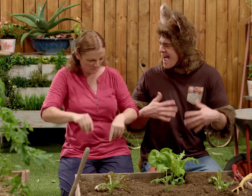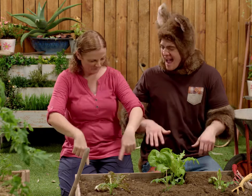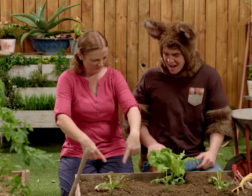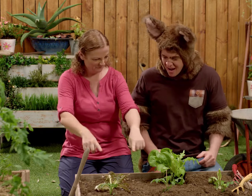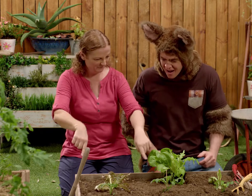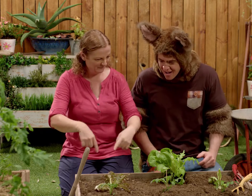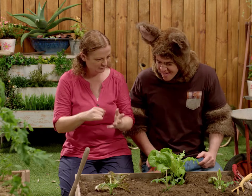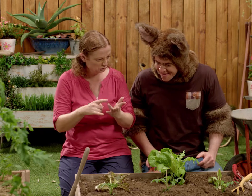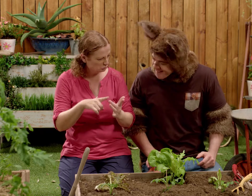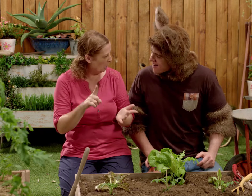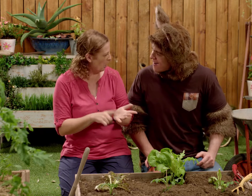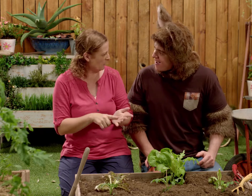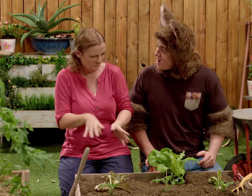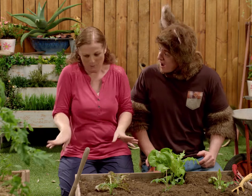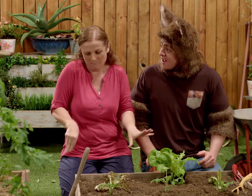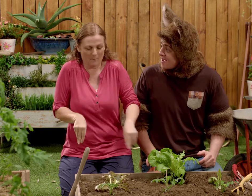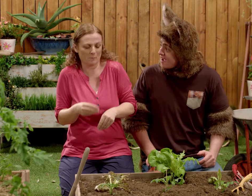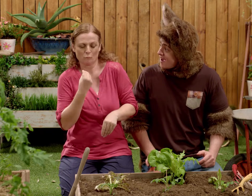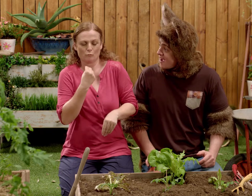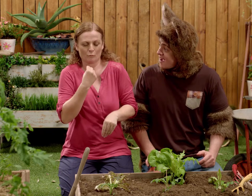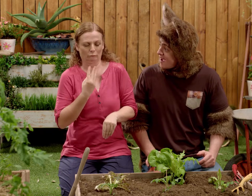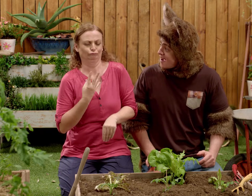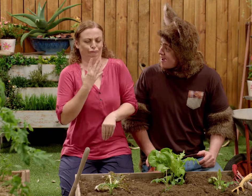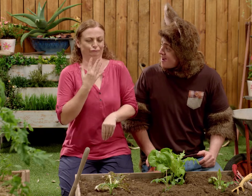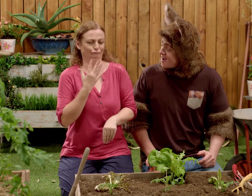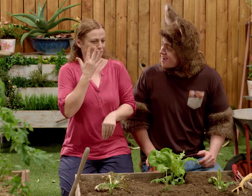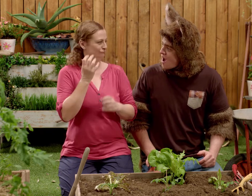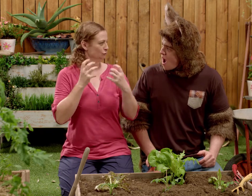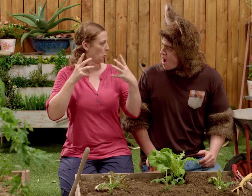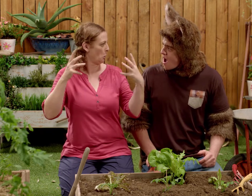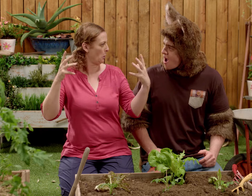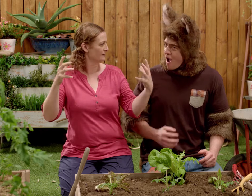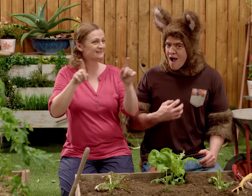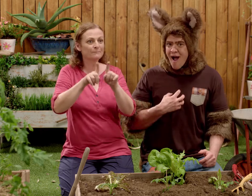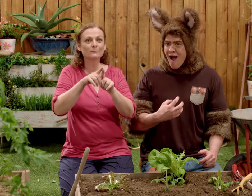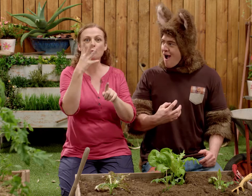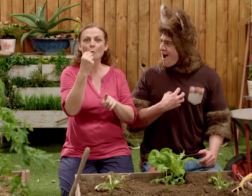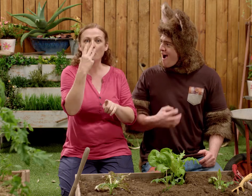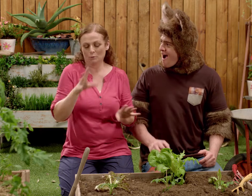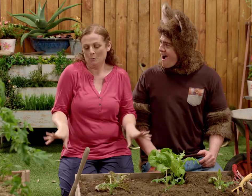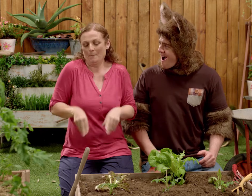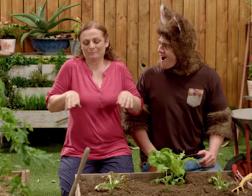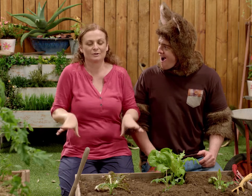and the nutrients from the soil. And that will help them grow big and strong. Wow.